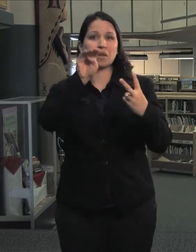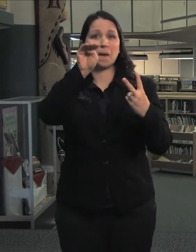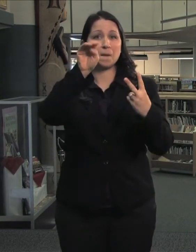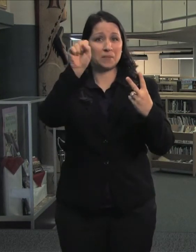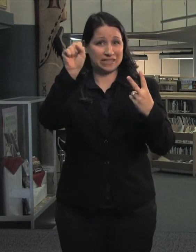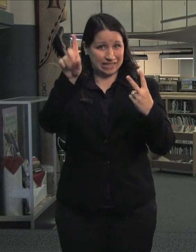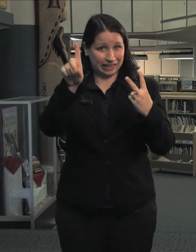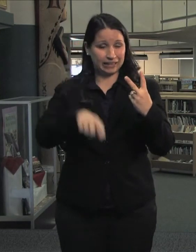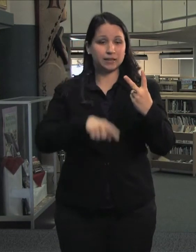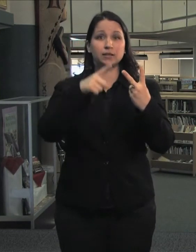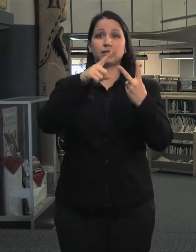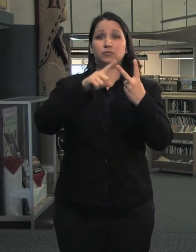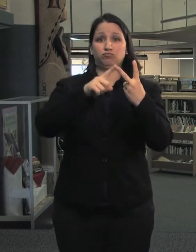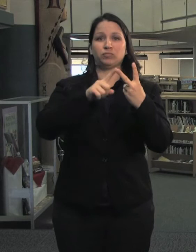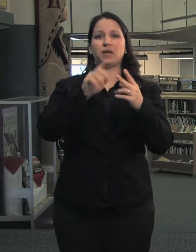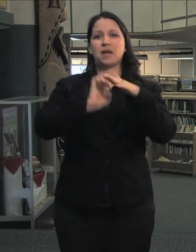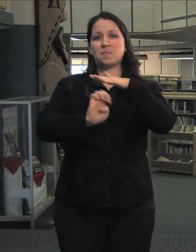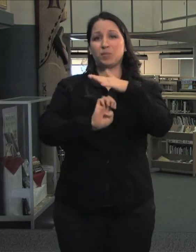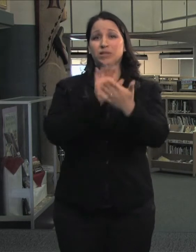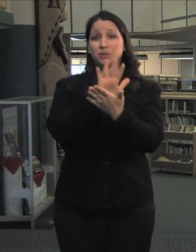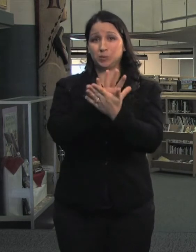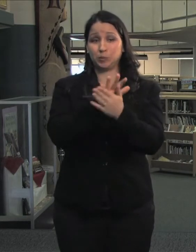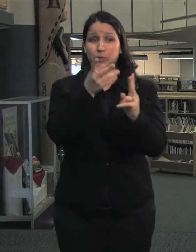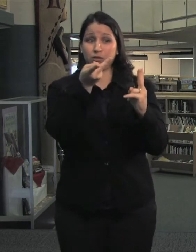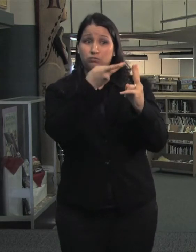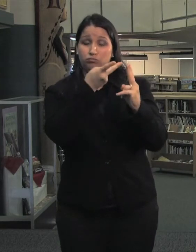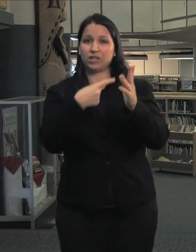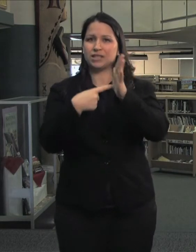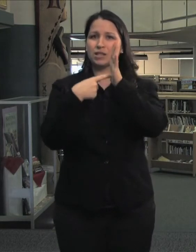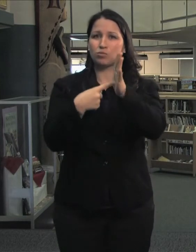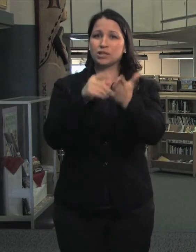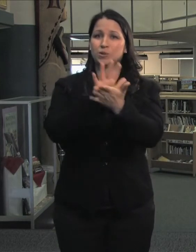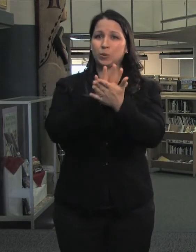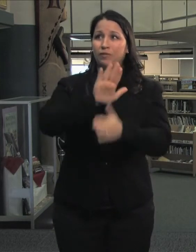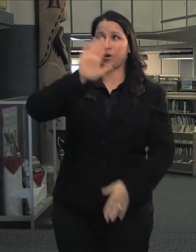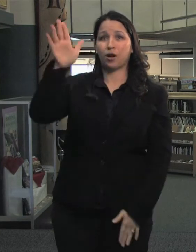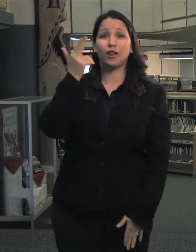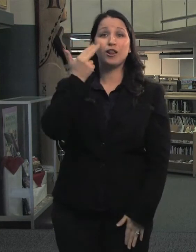MSSD is one of the demonstration schools part of the Clerc